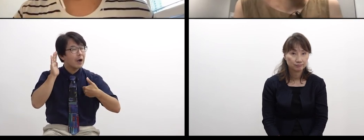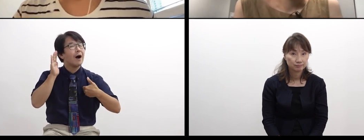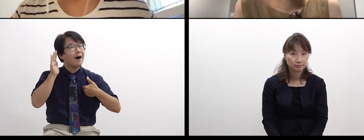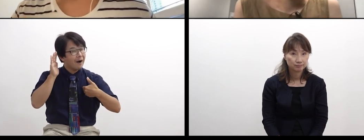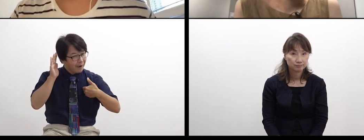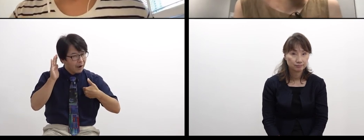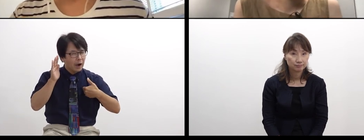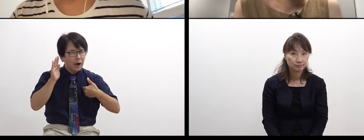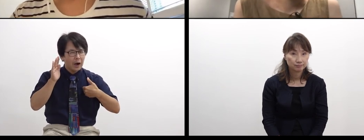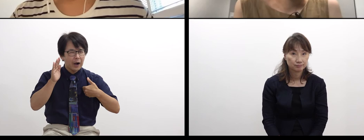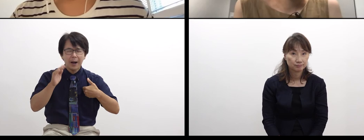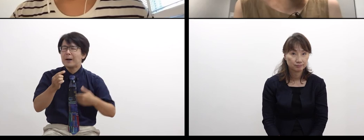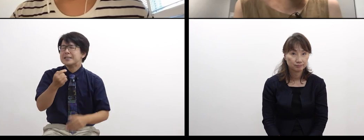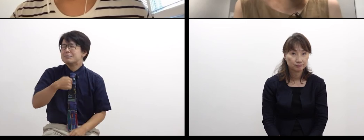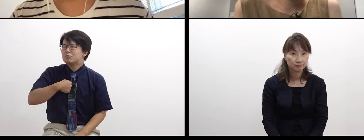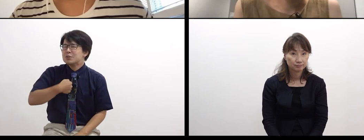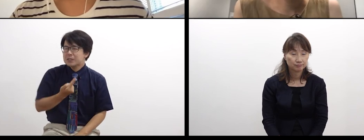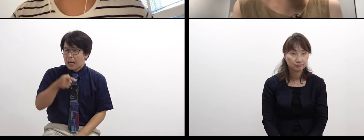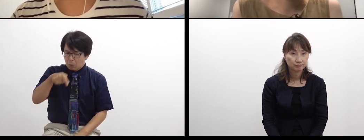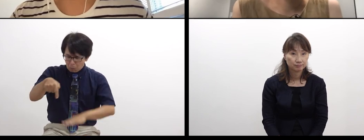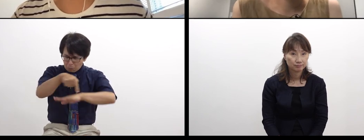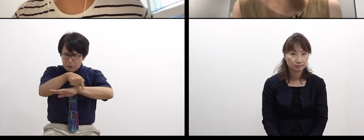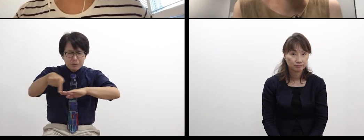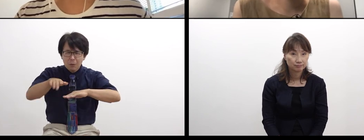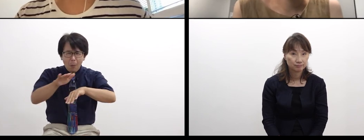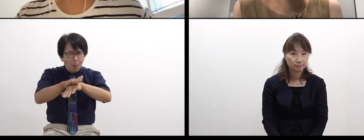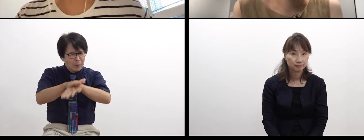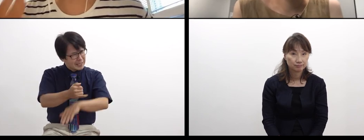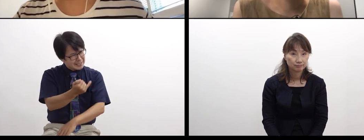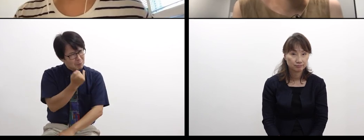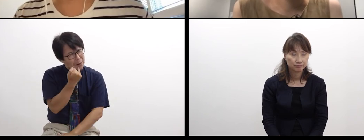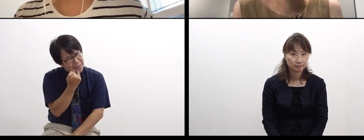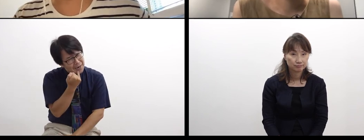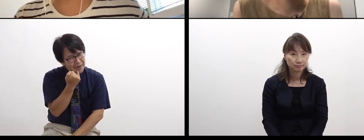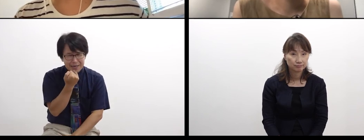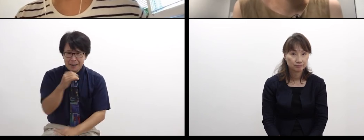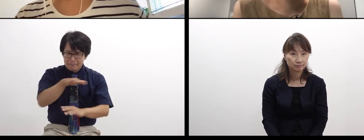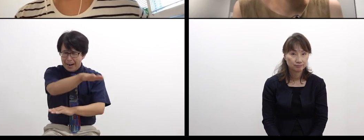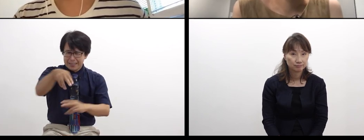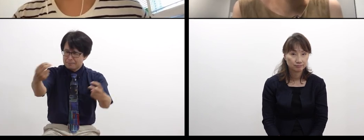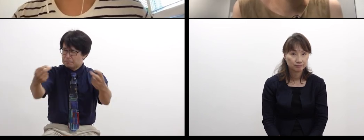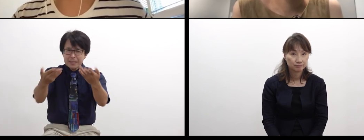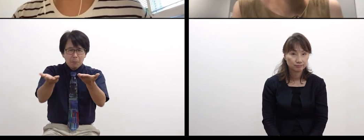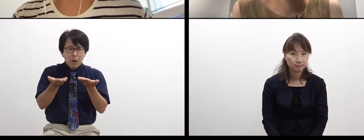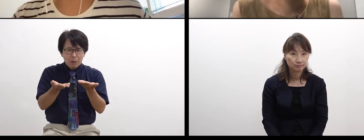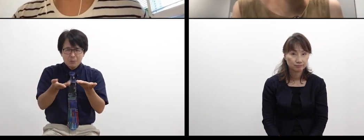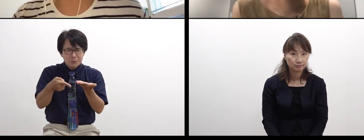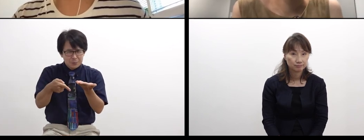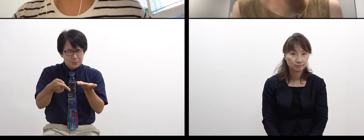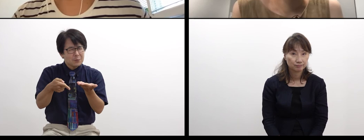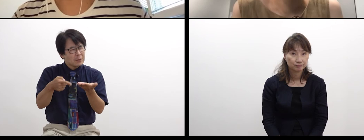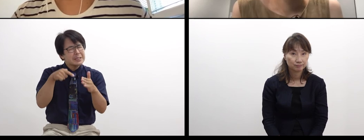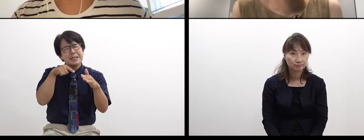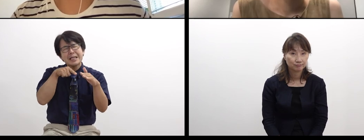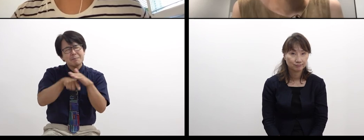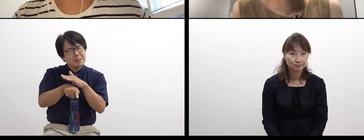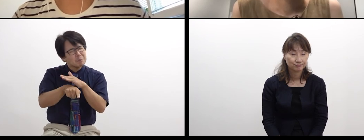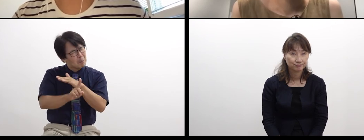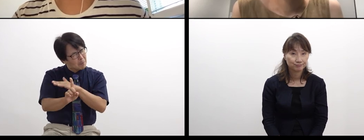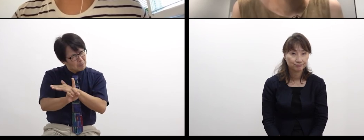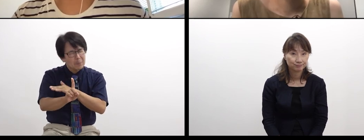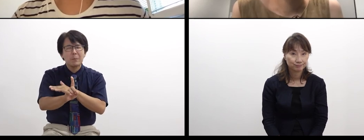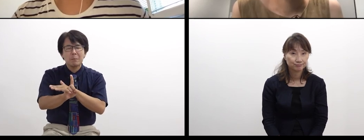I sometimes wonder if it’s ok to show what’s going on in this project to the public,